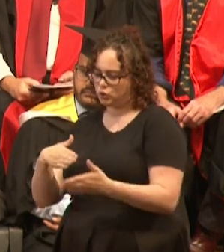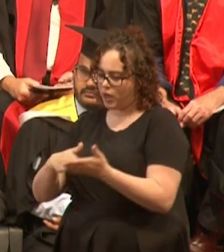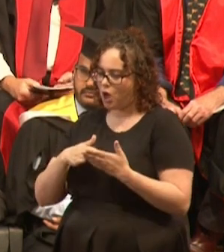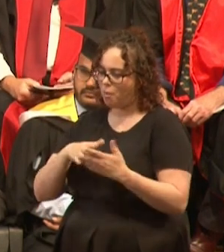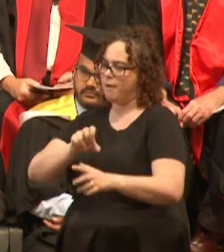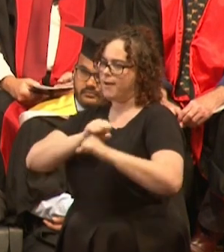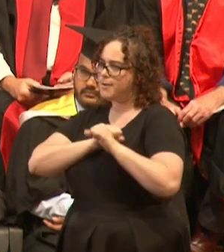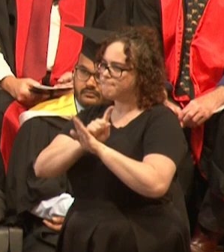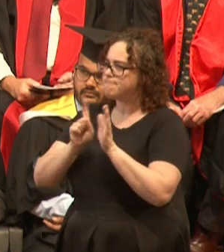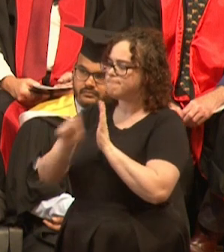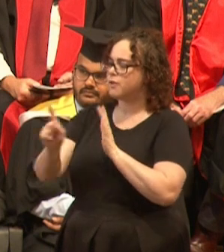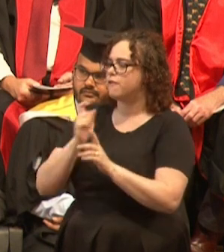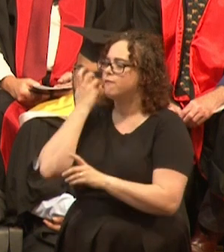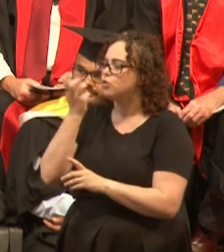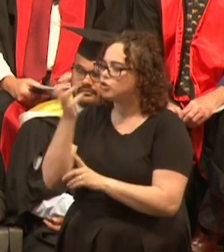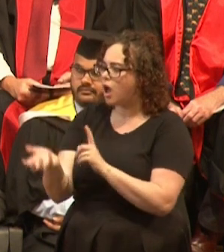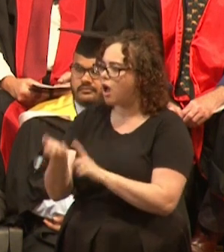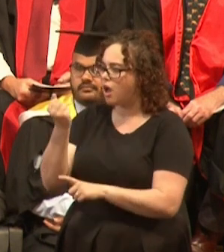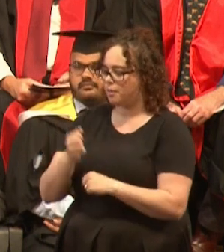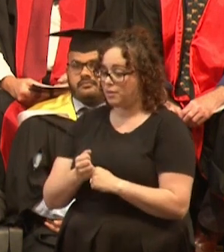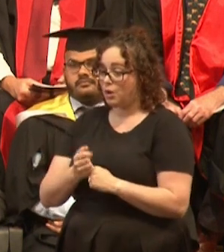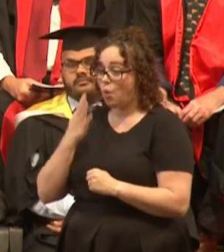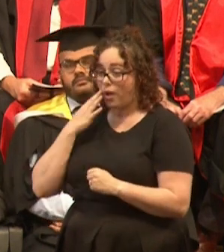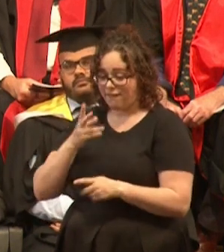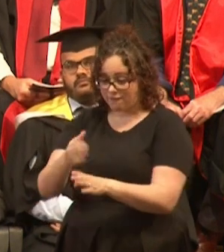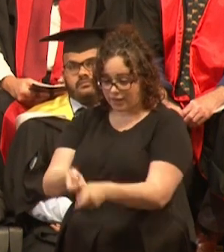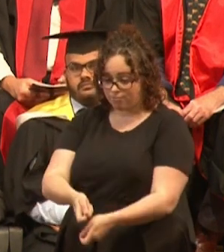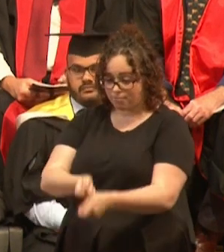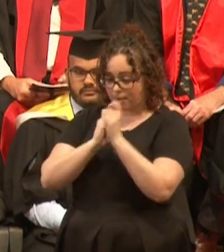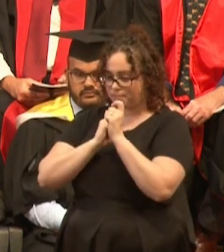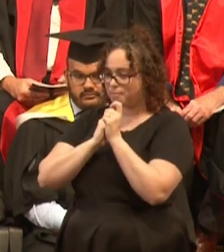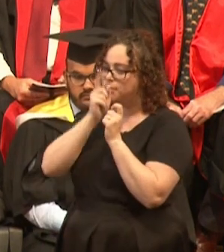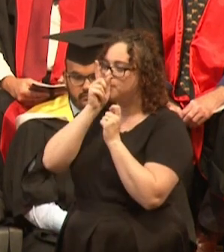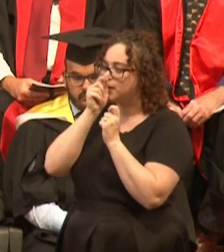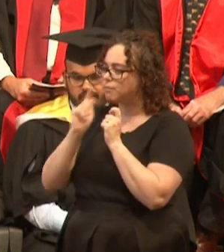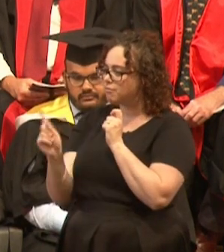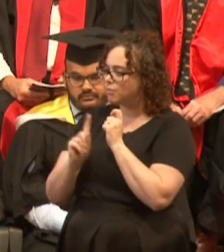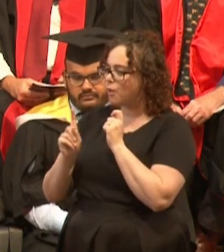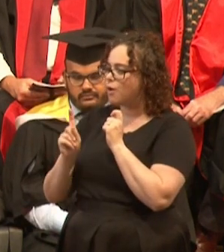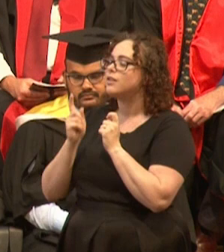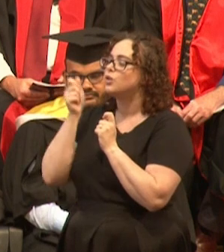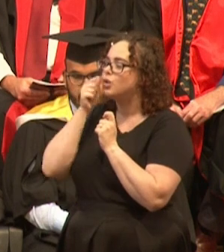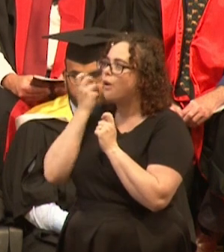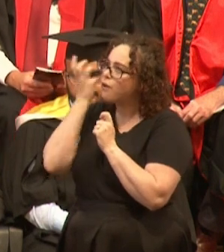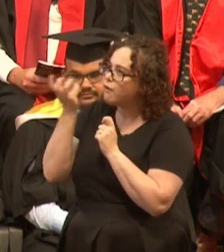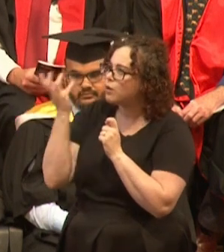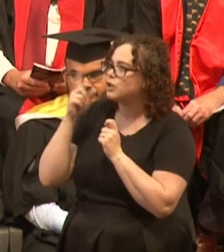Landing that fish is your future success, and getting there is now a lot easier for having gone through the journey